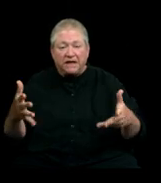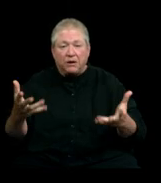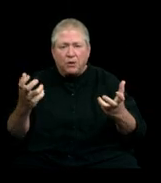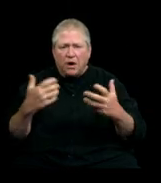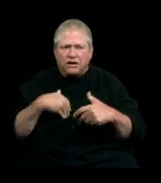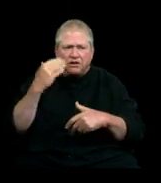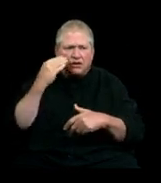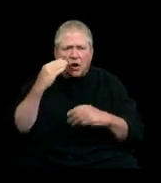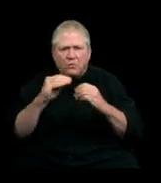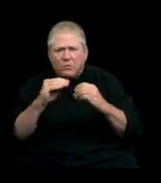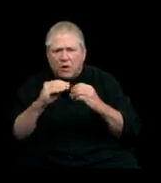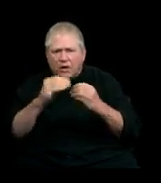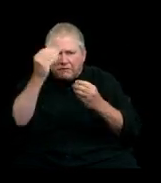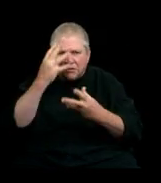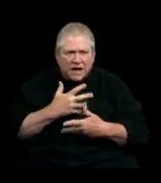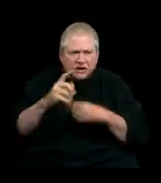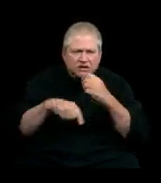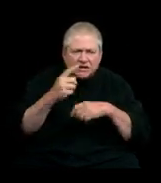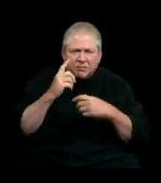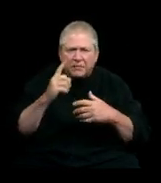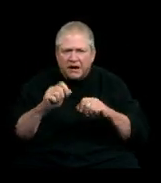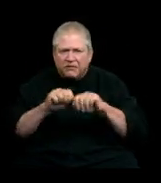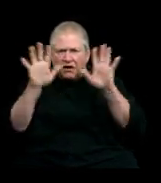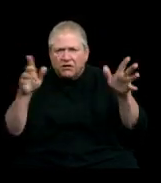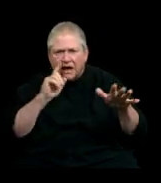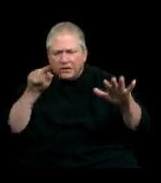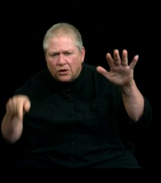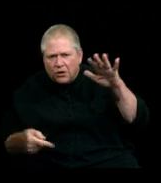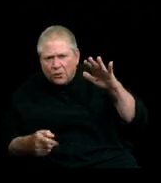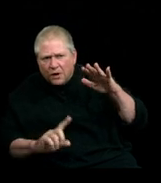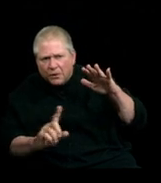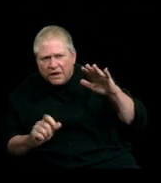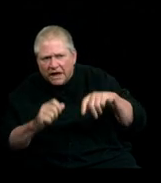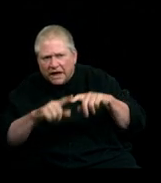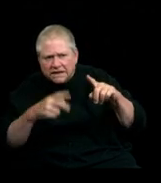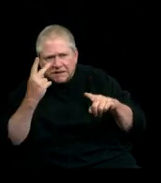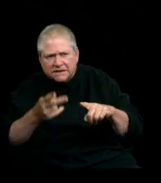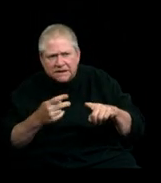into this domain that's hard to see. It was the closest I think I'll ever be to seeing such a raw,